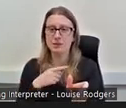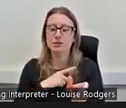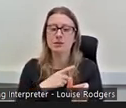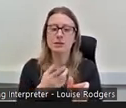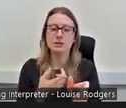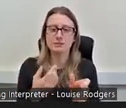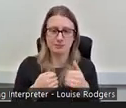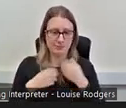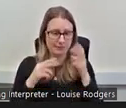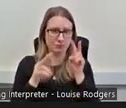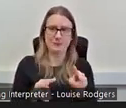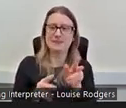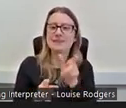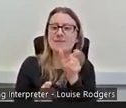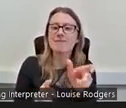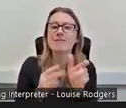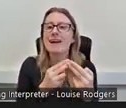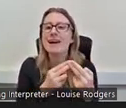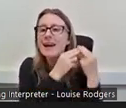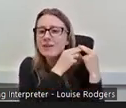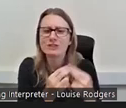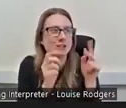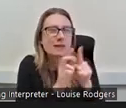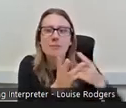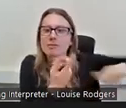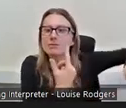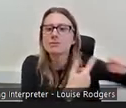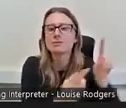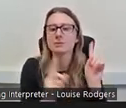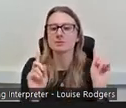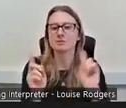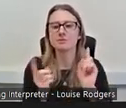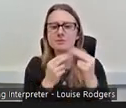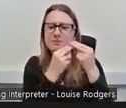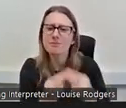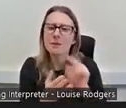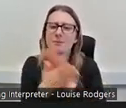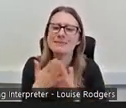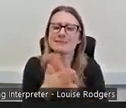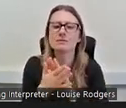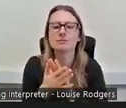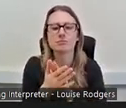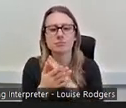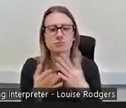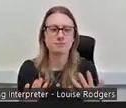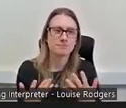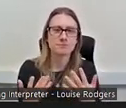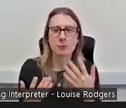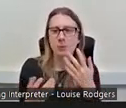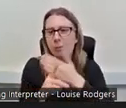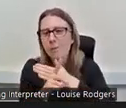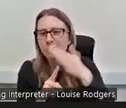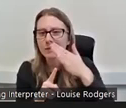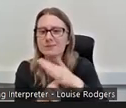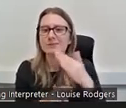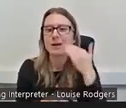heritage, along with many others you know is it's predominantly older, white, middle class, upper